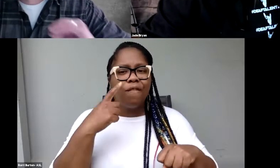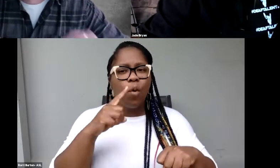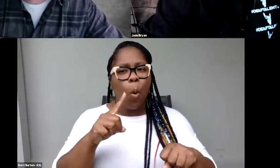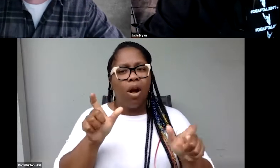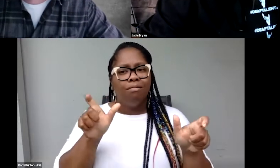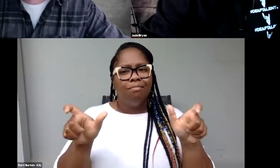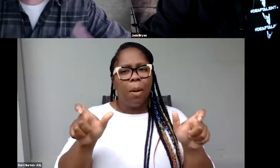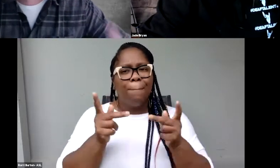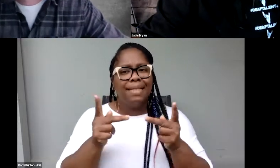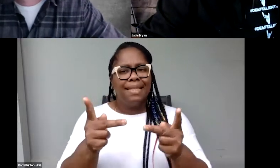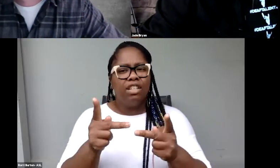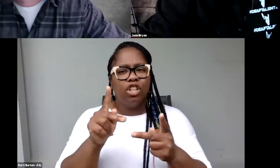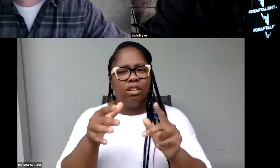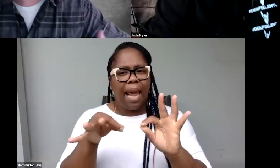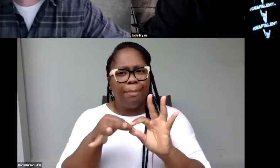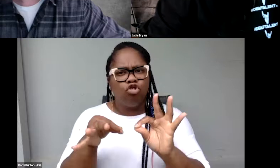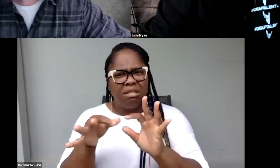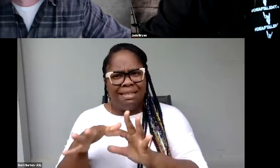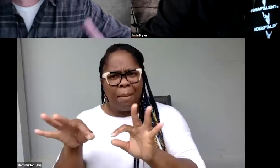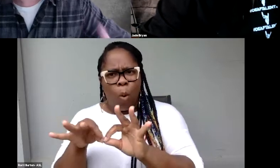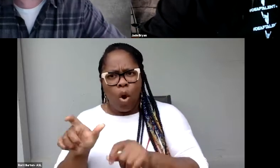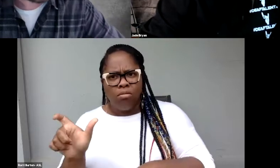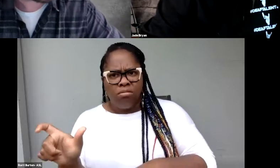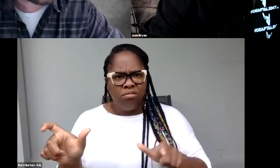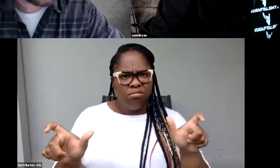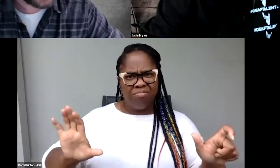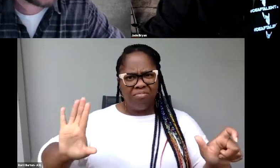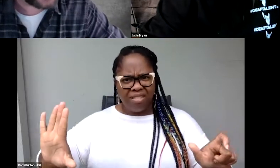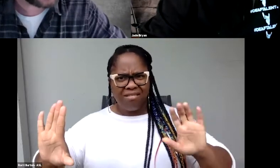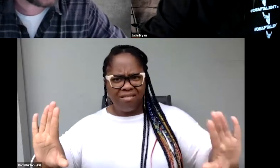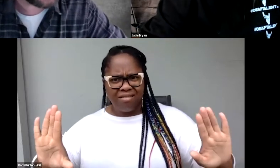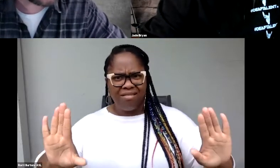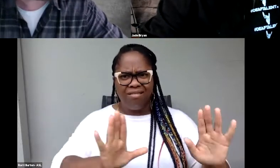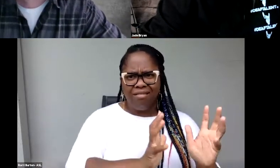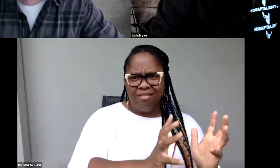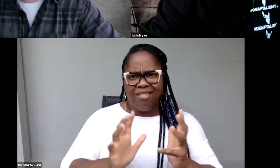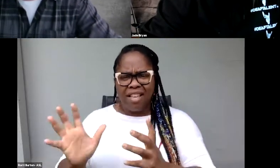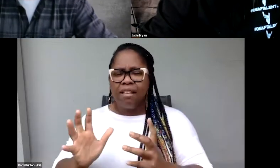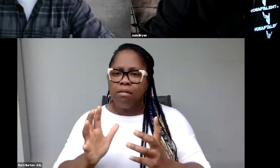of the captions be meaningful and help with comprehension. Absolutely. Well, wonderful.